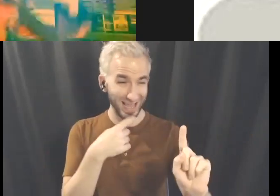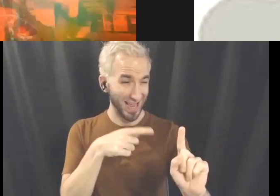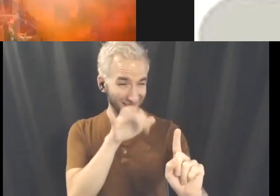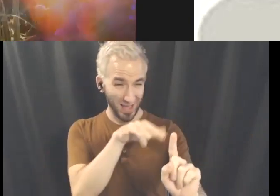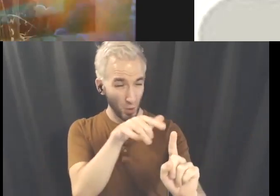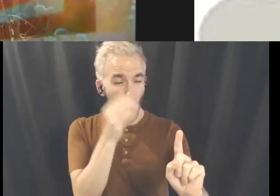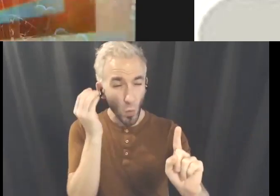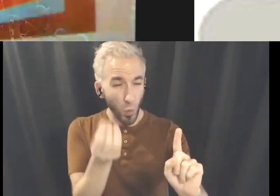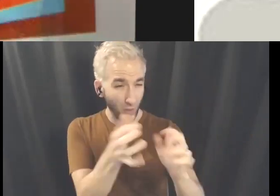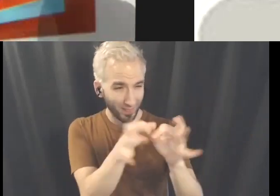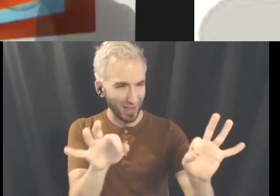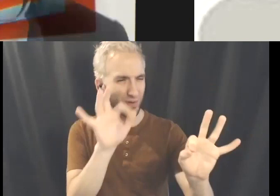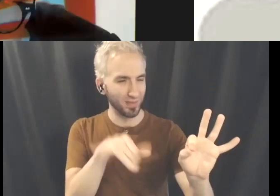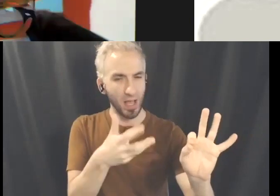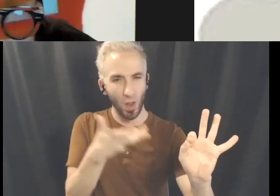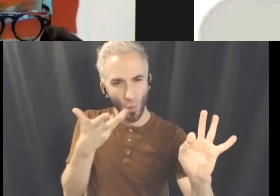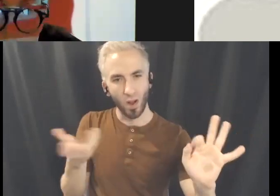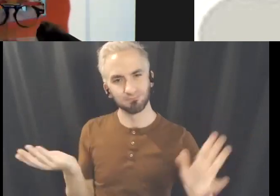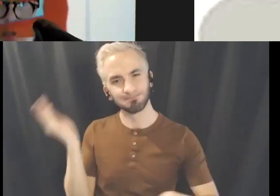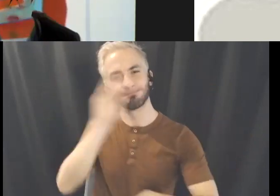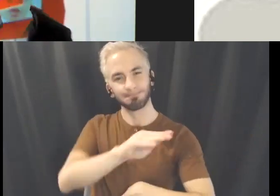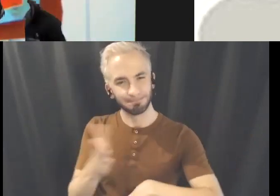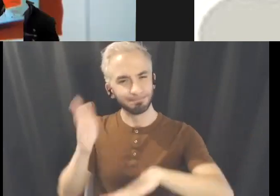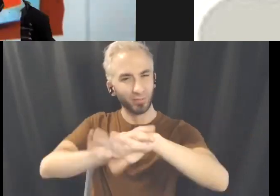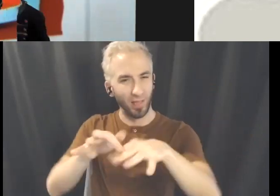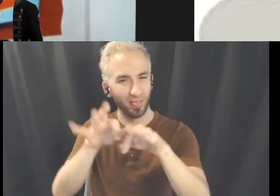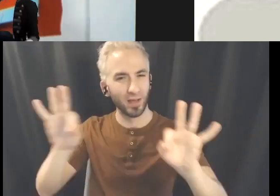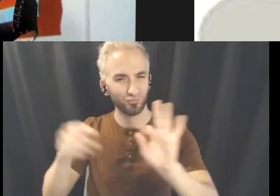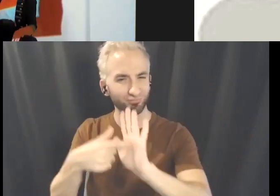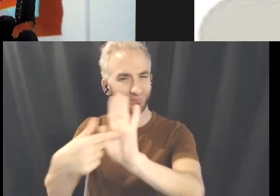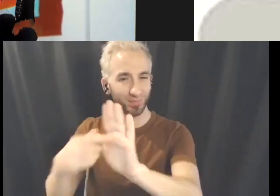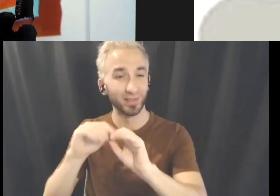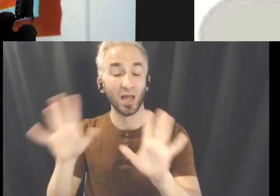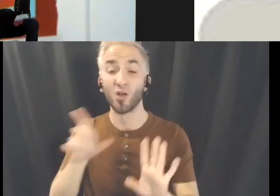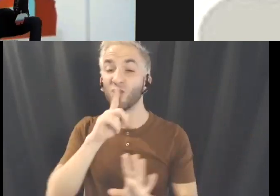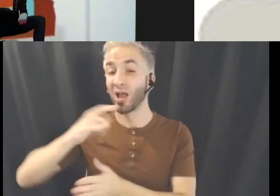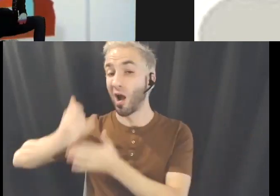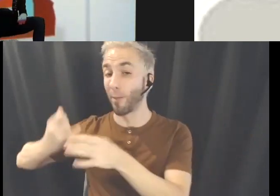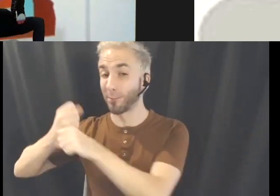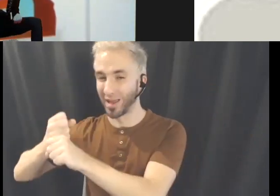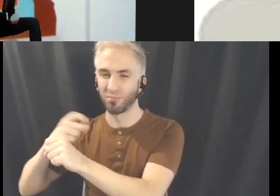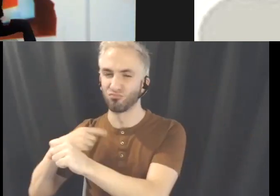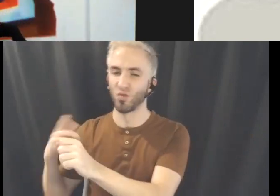Although I came to art making through theater, I've always been drawn to digital art forms